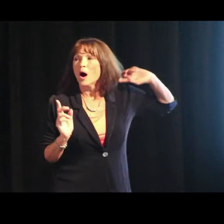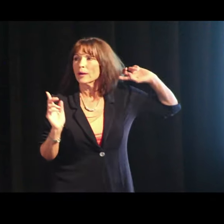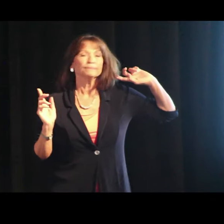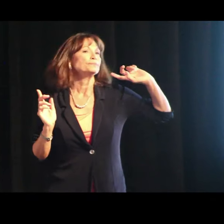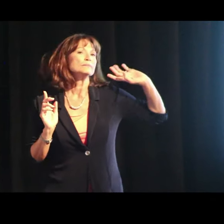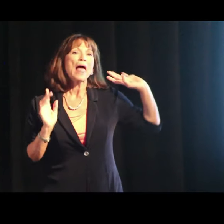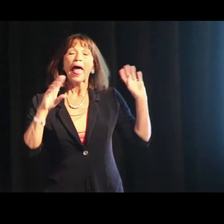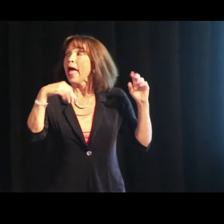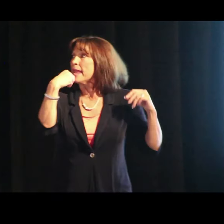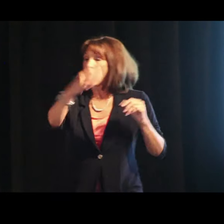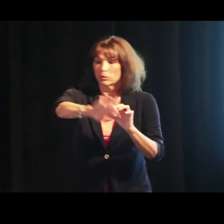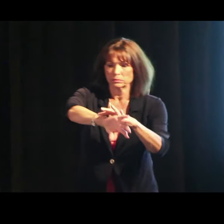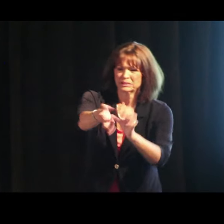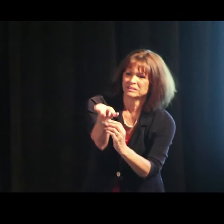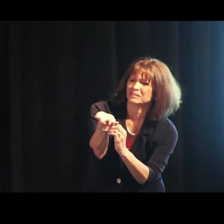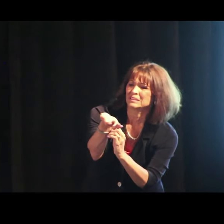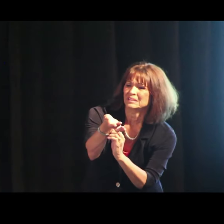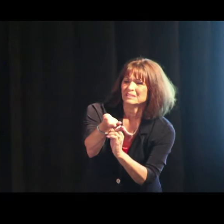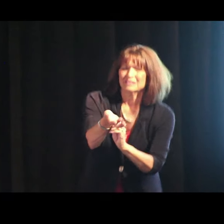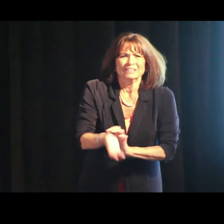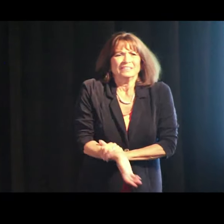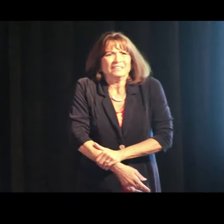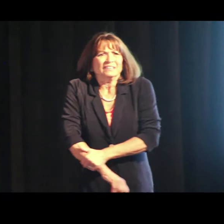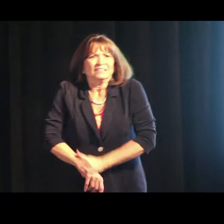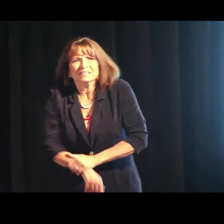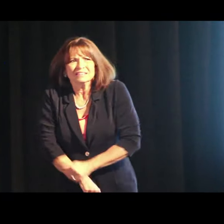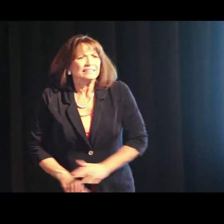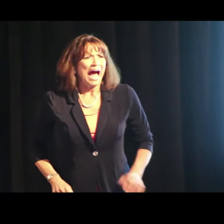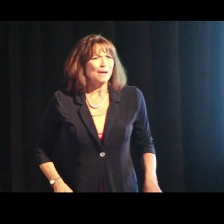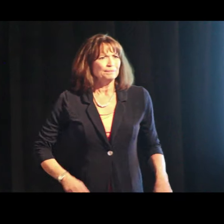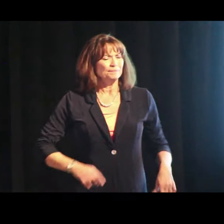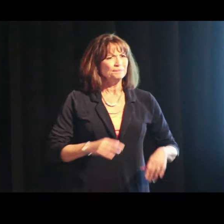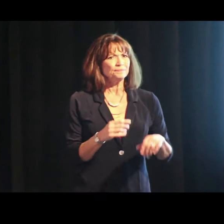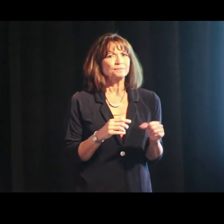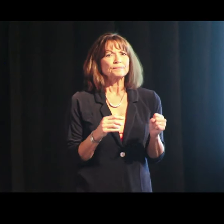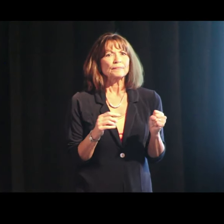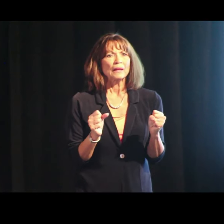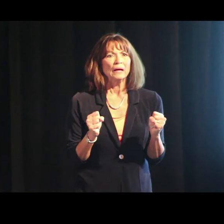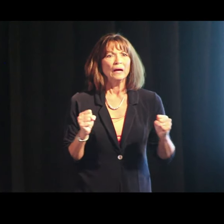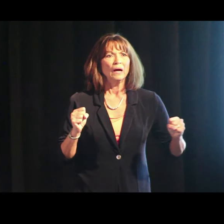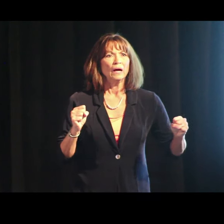Now, how much time do I have left. Oh, geez. Time.